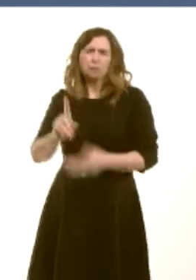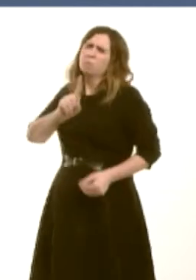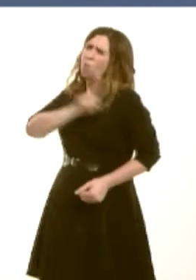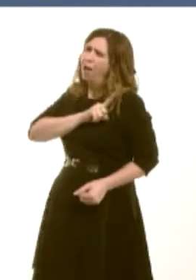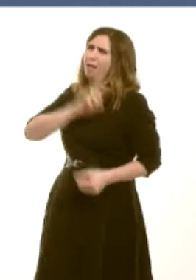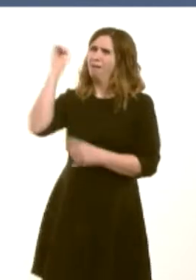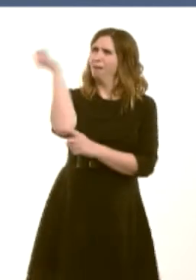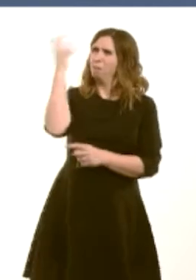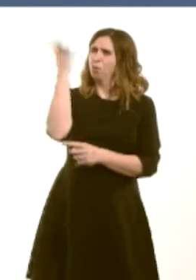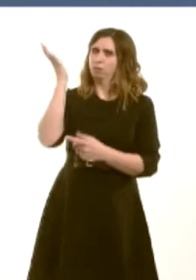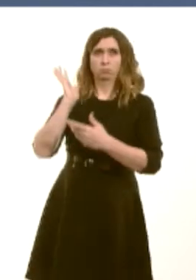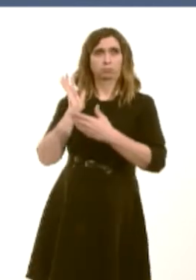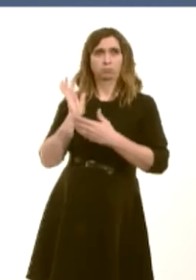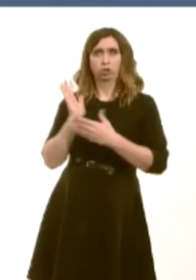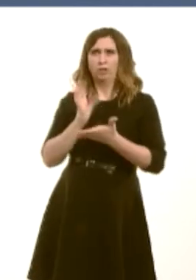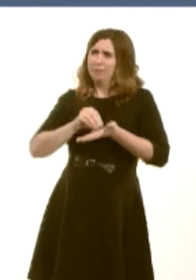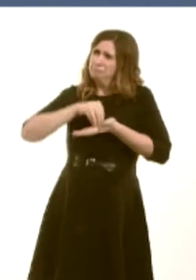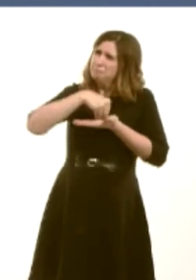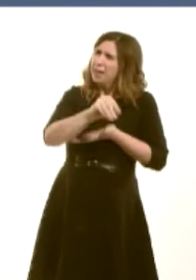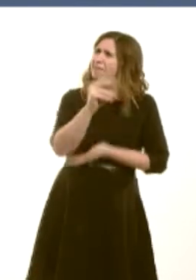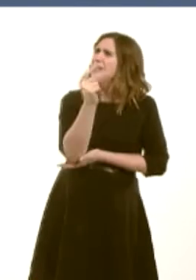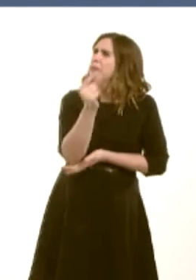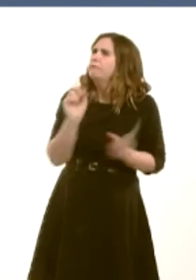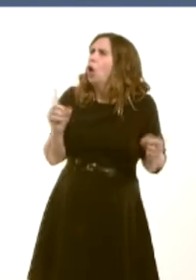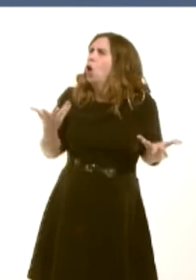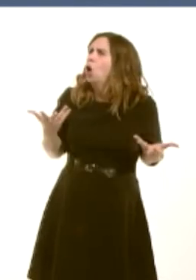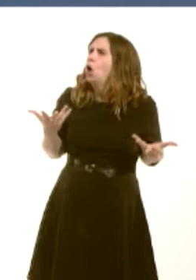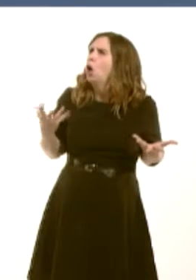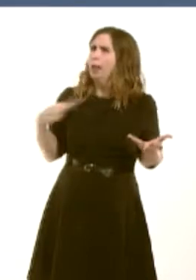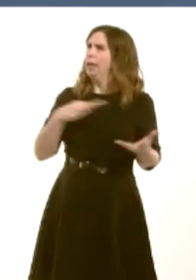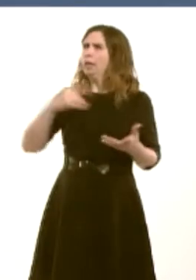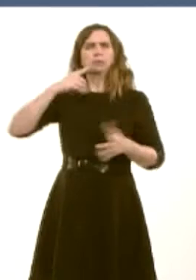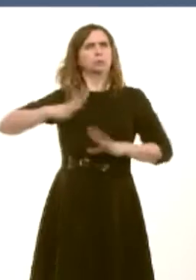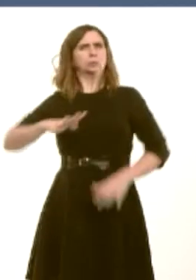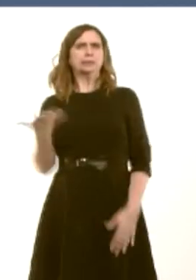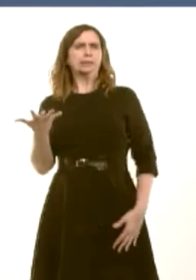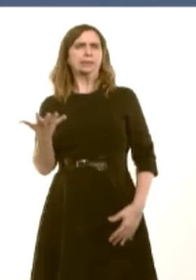ambulance service is then paying for taxis. Itís been two years since Professor McClelland